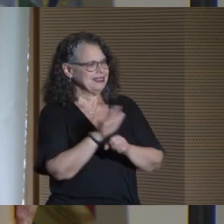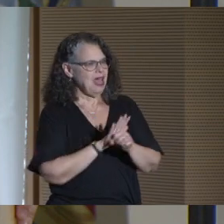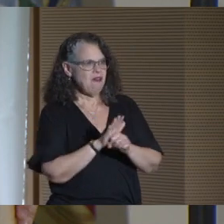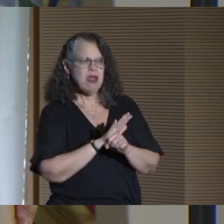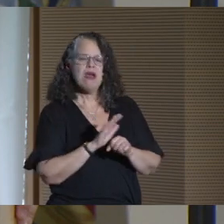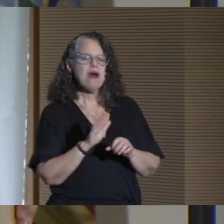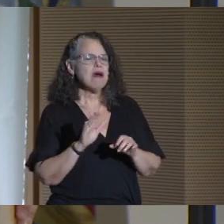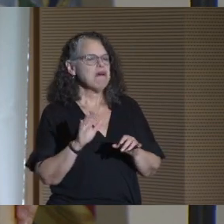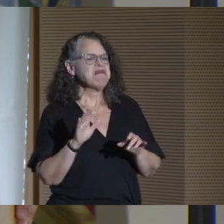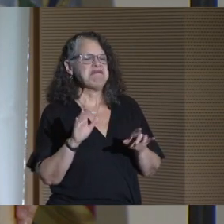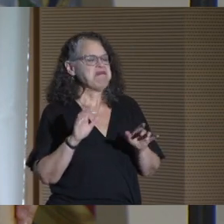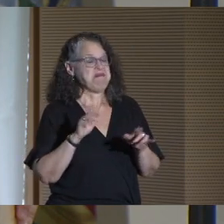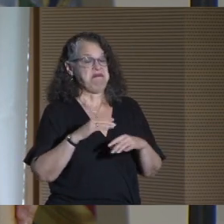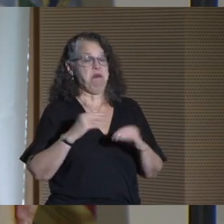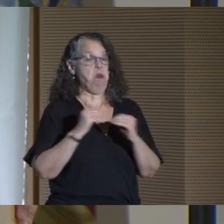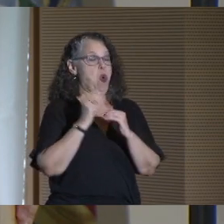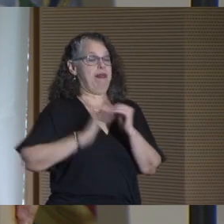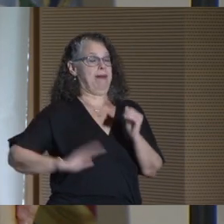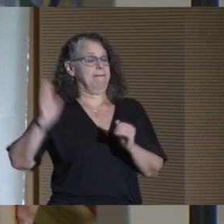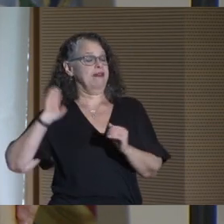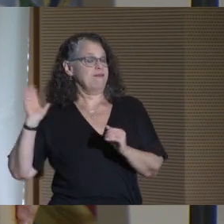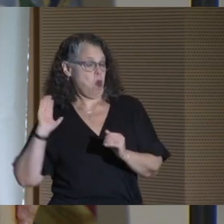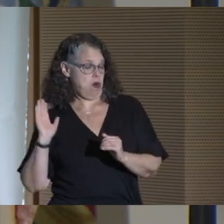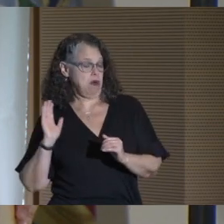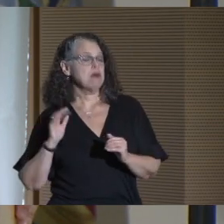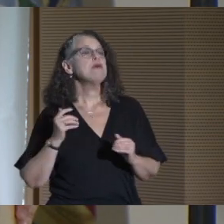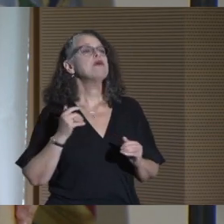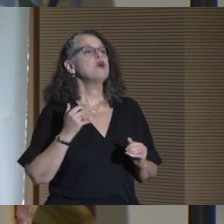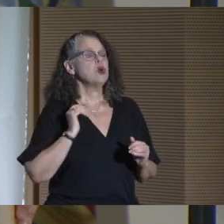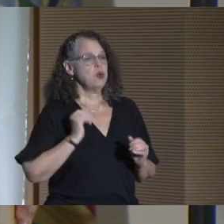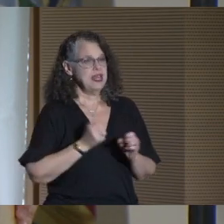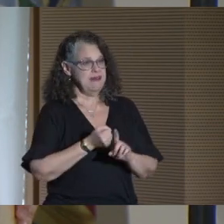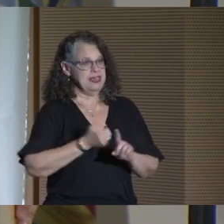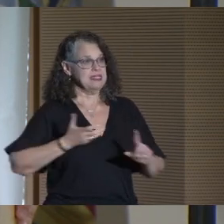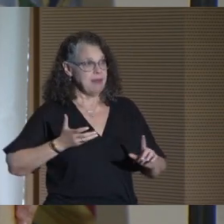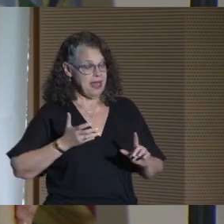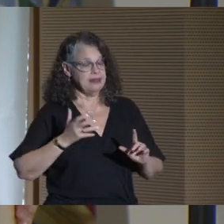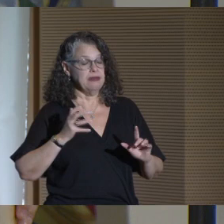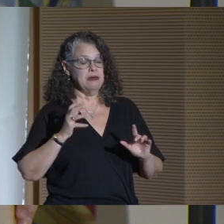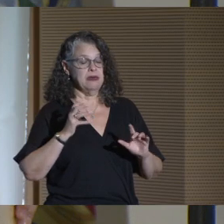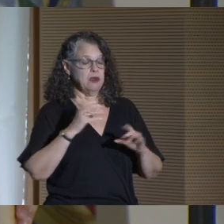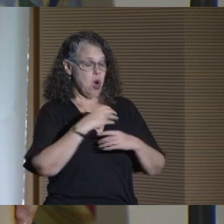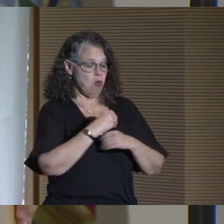like never before in our history. We have expanded our Office of Career and Industry Partnerships